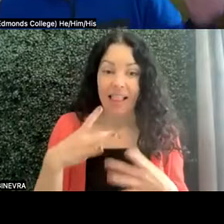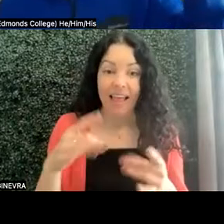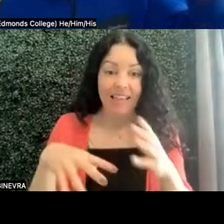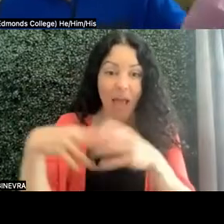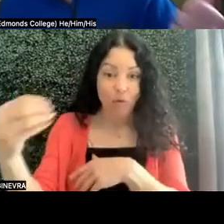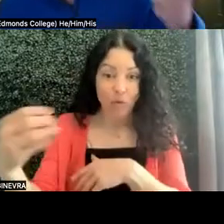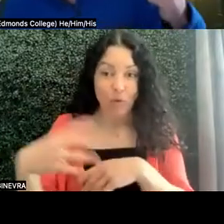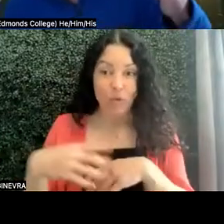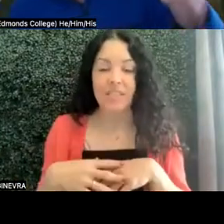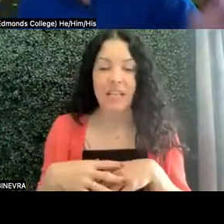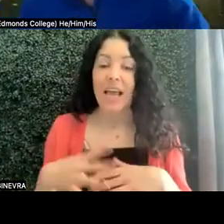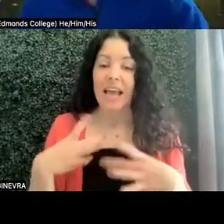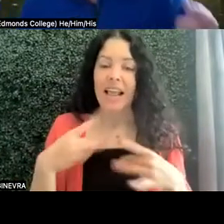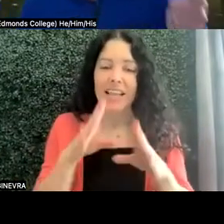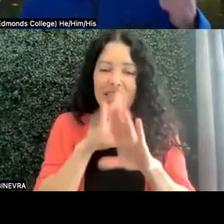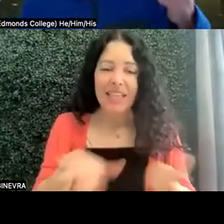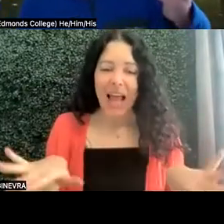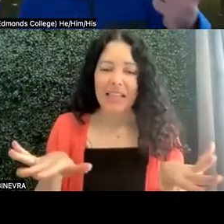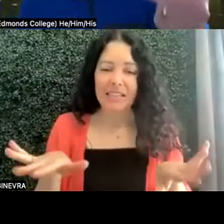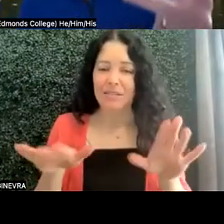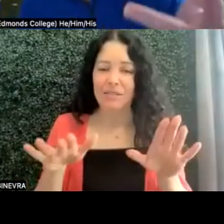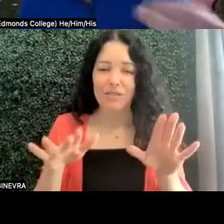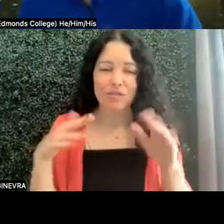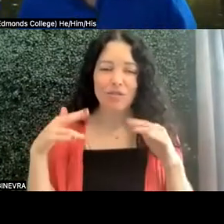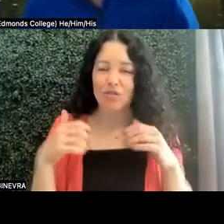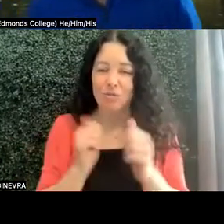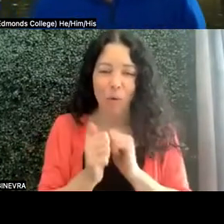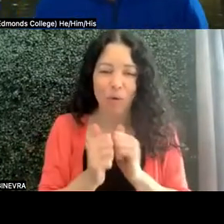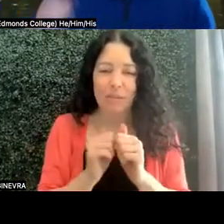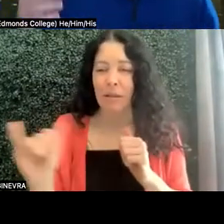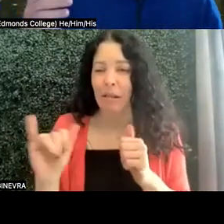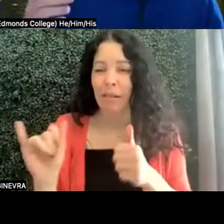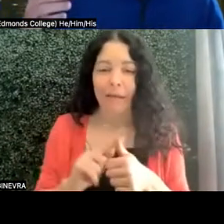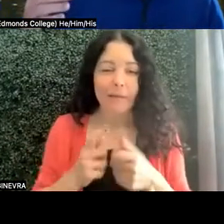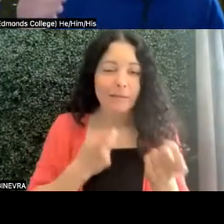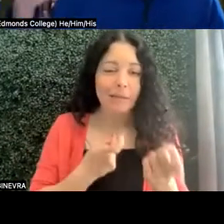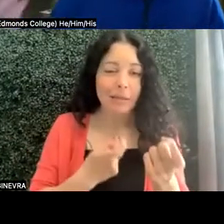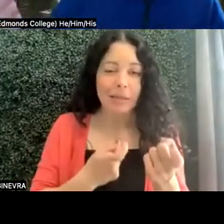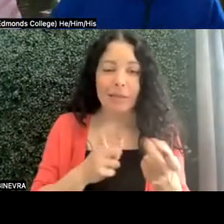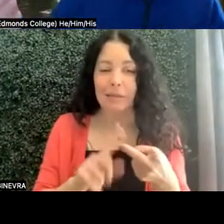so I like fly fishing, or I like cross-country skiing, I like snowshoeing. If I hear somebody on a snowmobile,